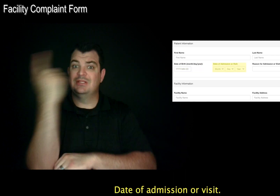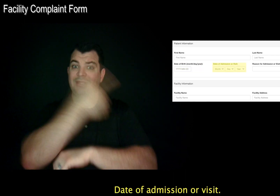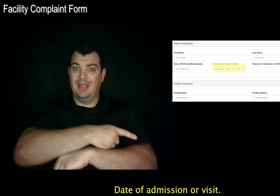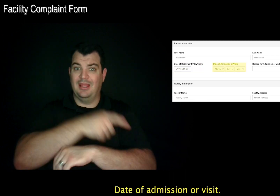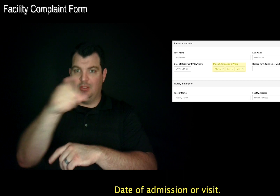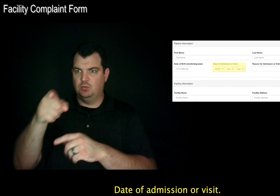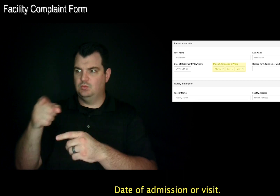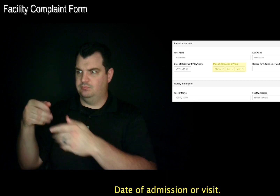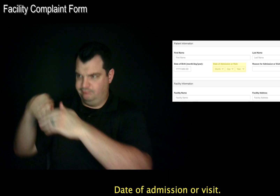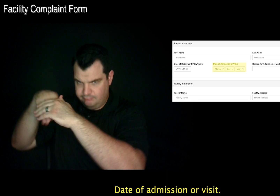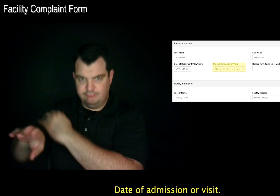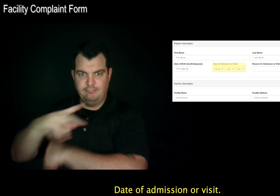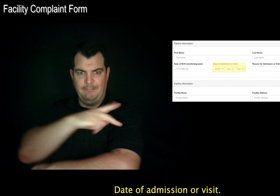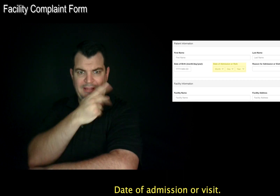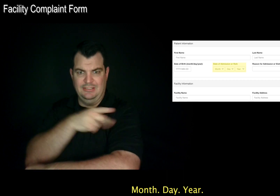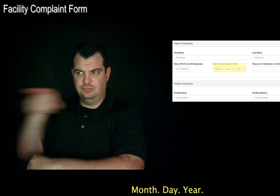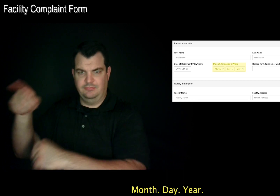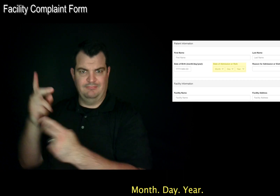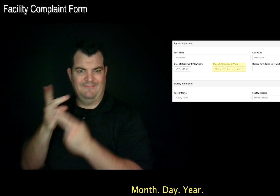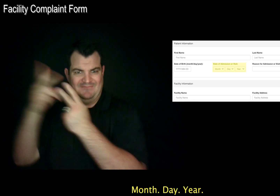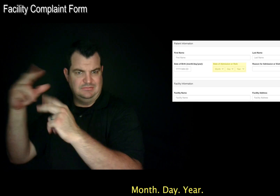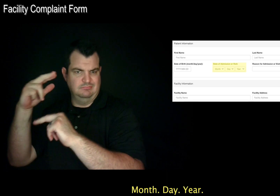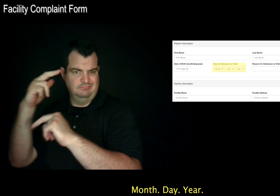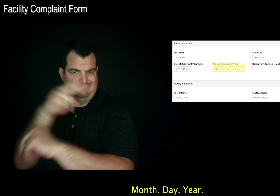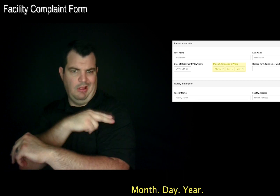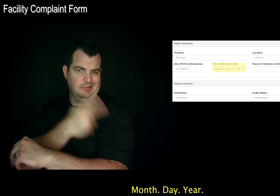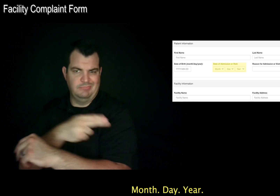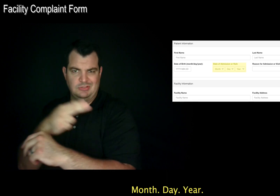Date of admission or visit. Month. Day. Year.